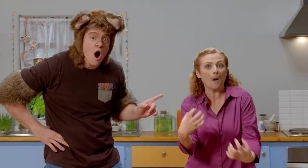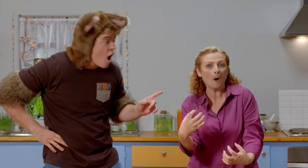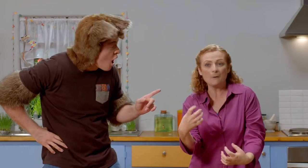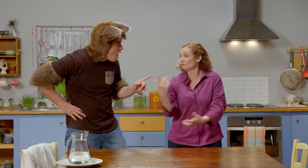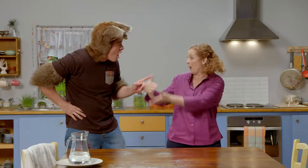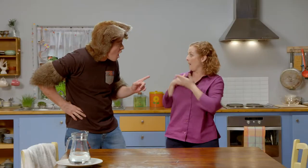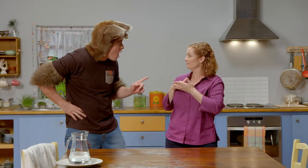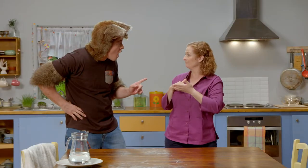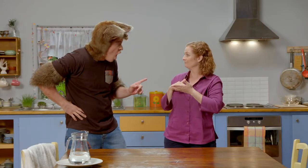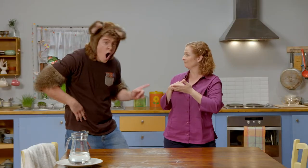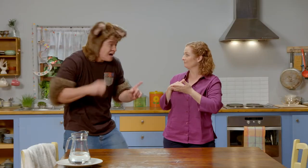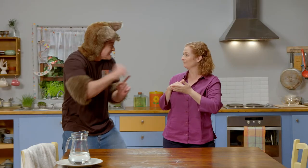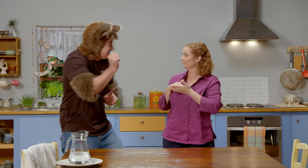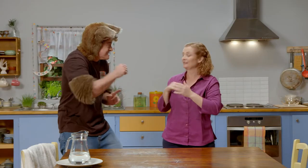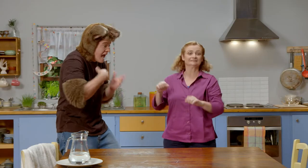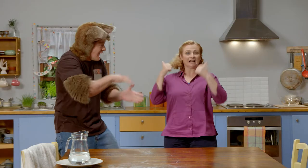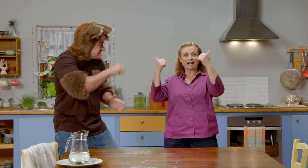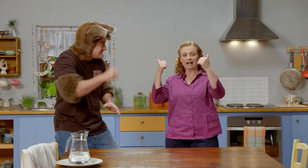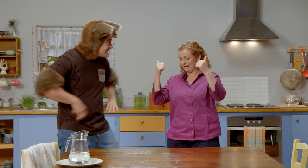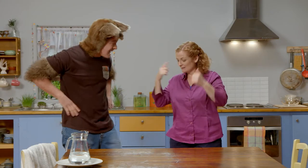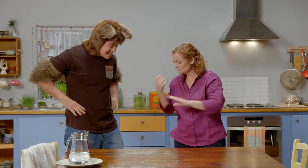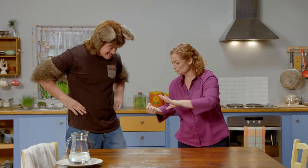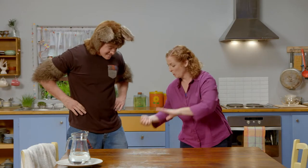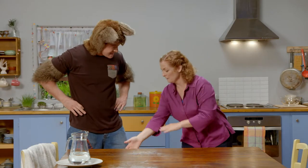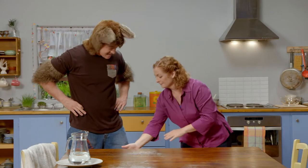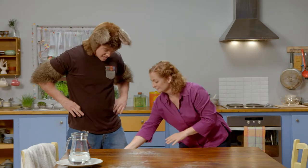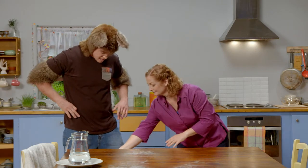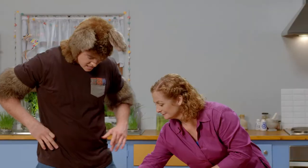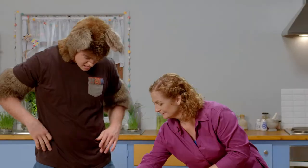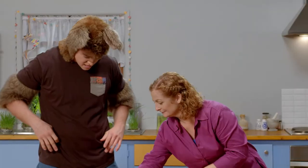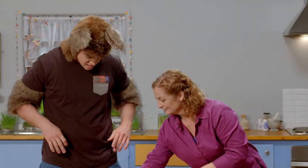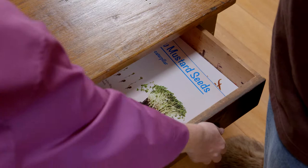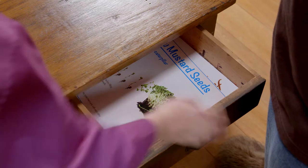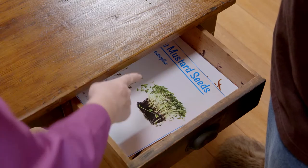so now I'd like to grow some more. Would you like to help? Oh yes please! Look in the drawer, Possum. ...